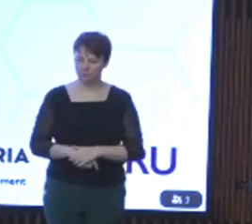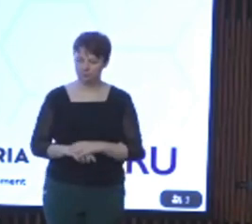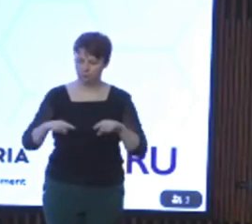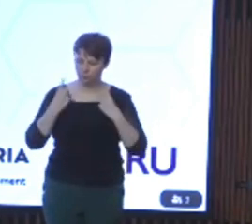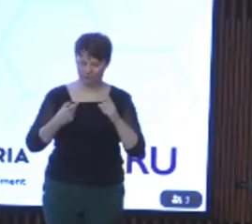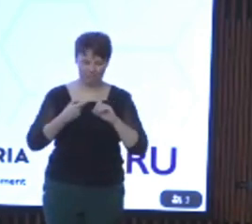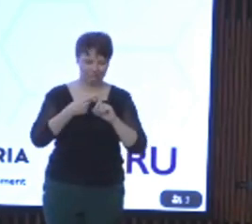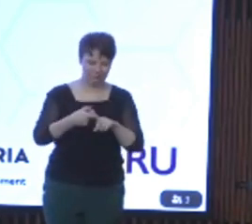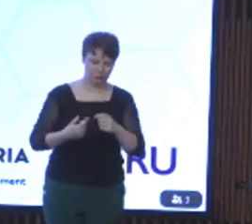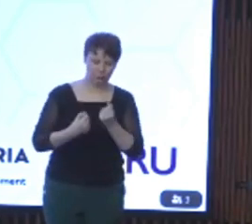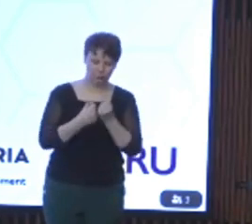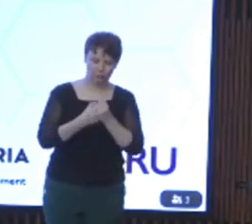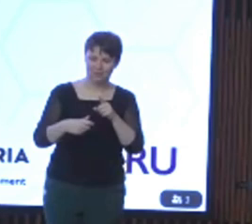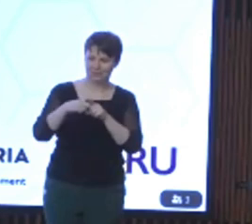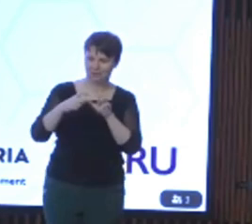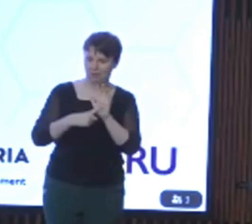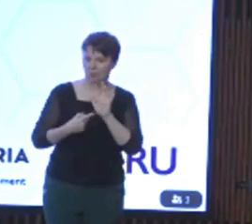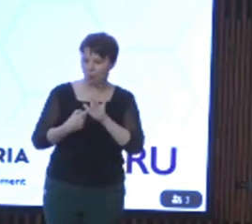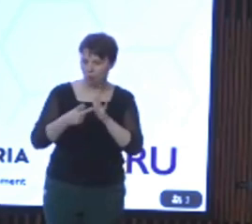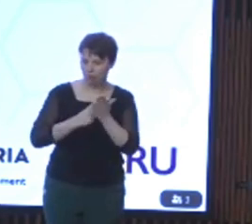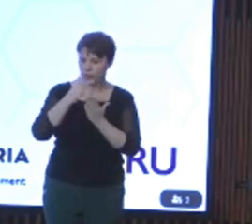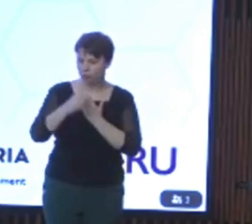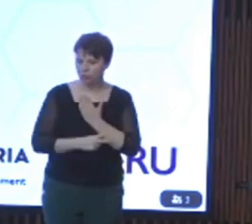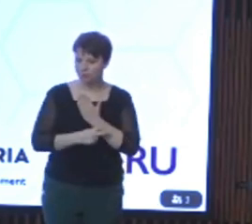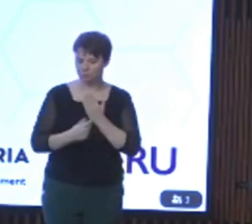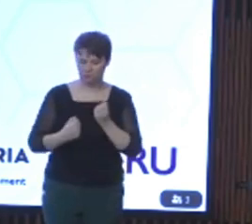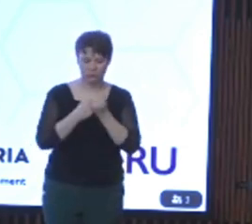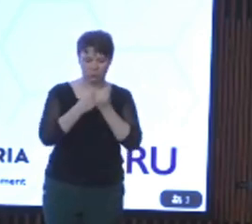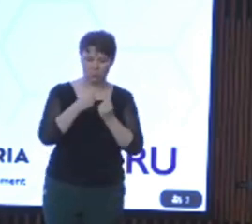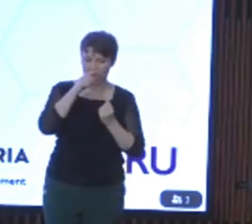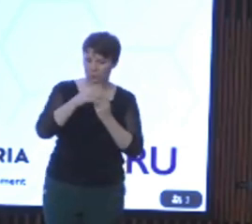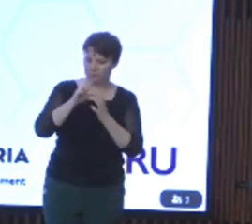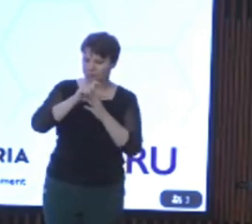the disability liaison officer program which helps people with disabilities, helps their families